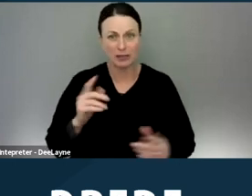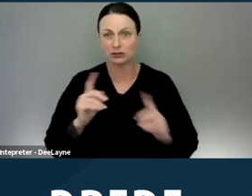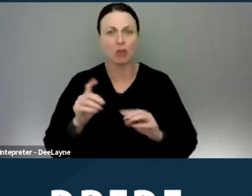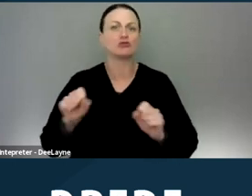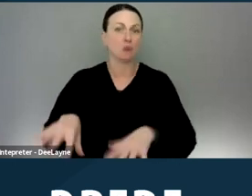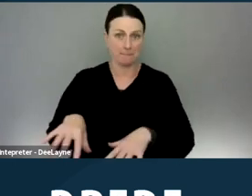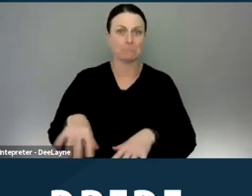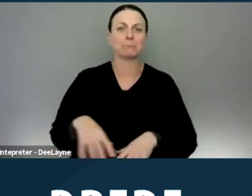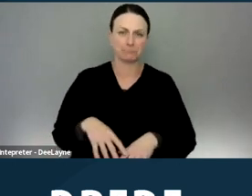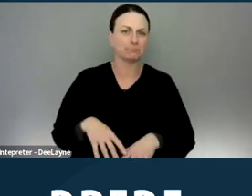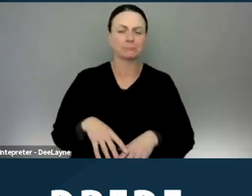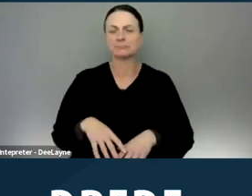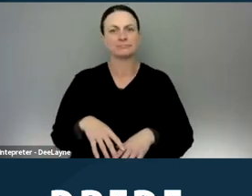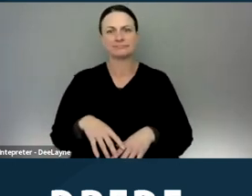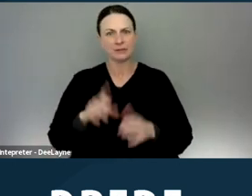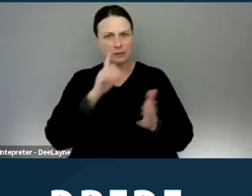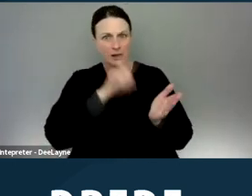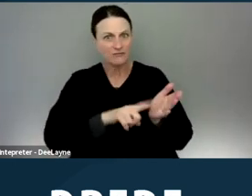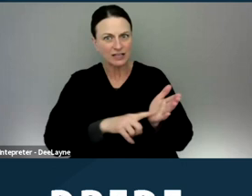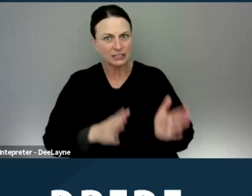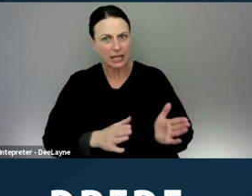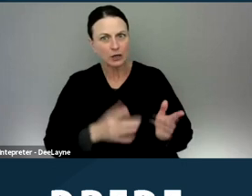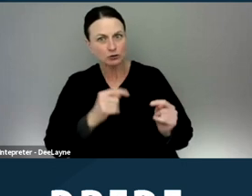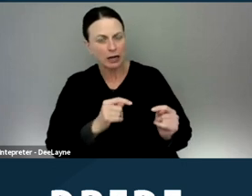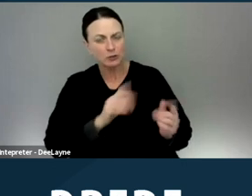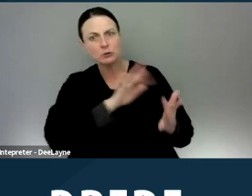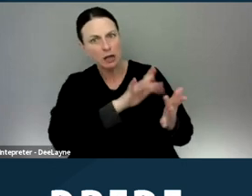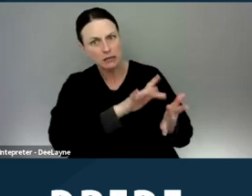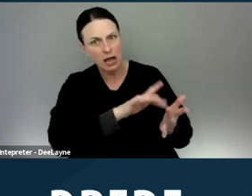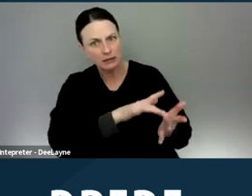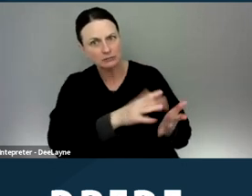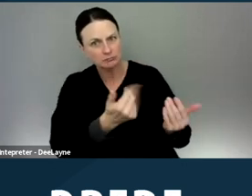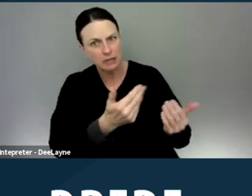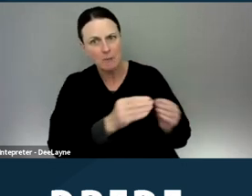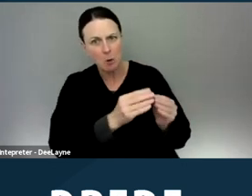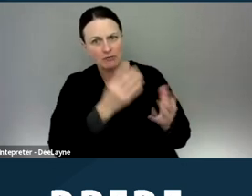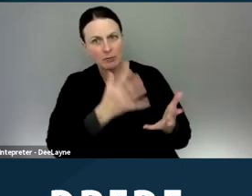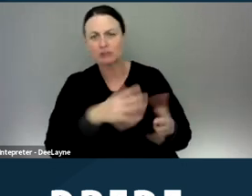'cause sometimes your investigator through CRD will ask you for additional information,